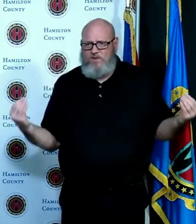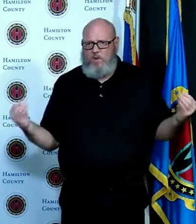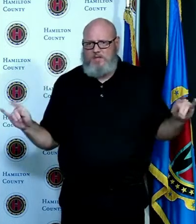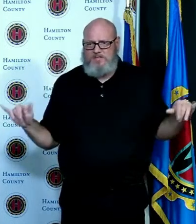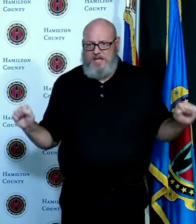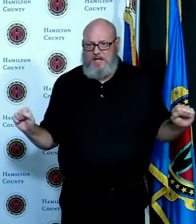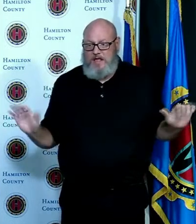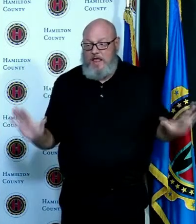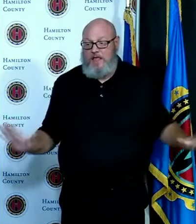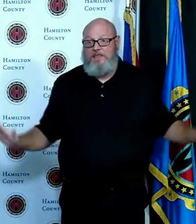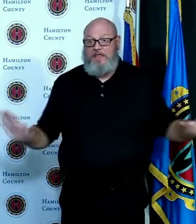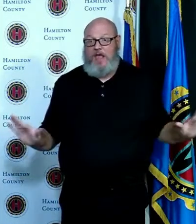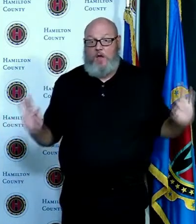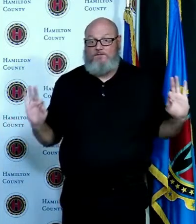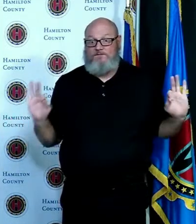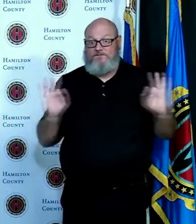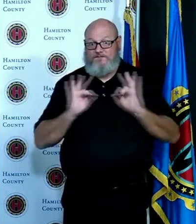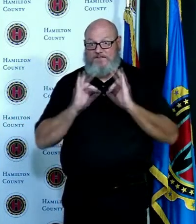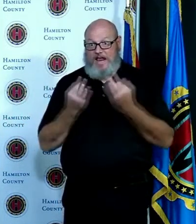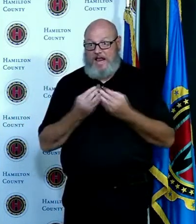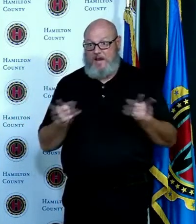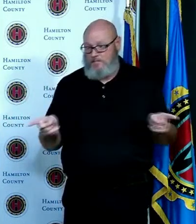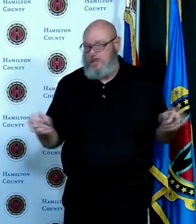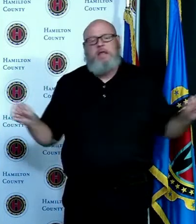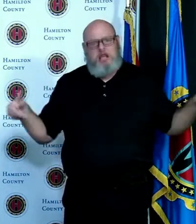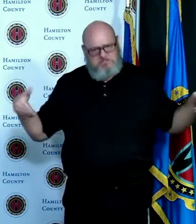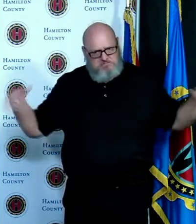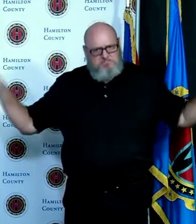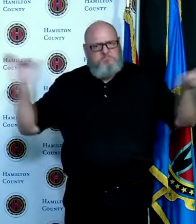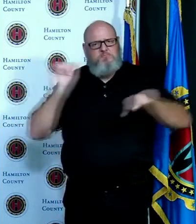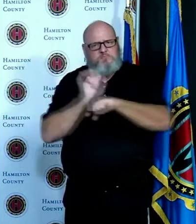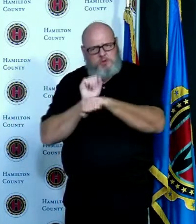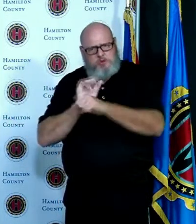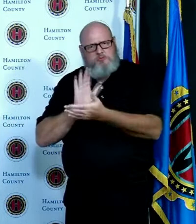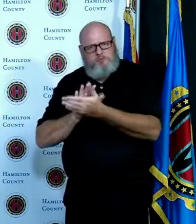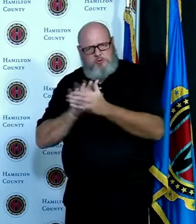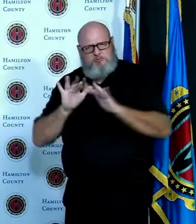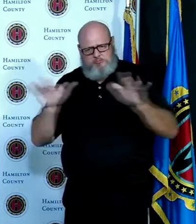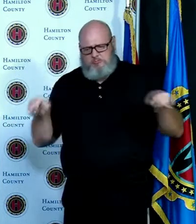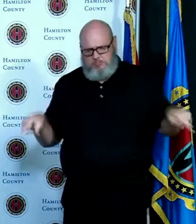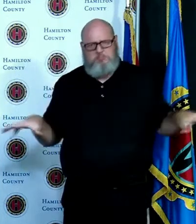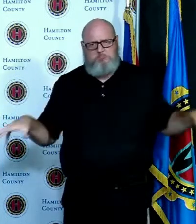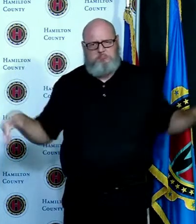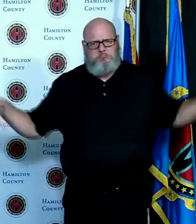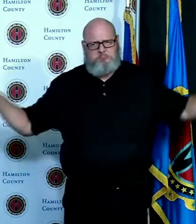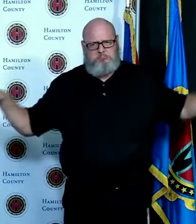or work so I've had a lot of questions about that as well if somebody is quarantined in a home not a